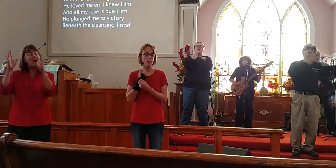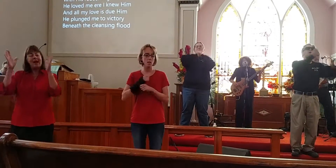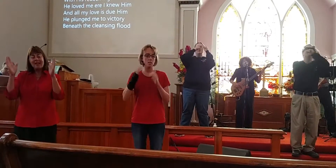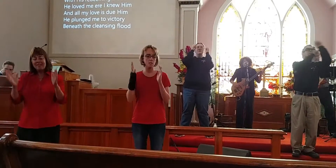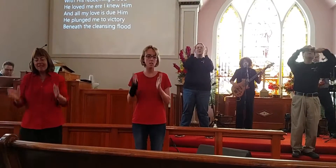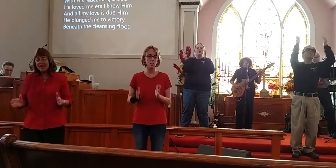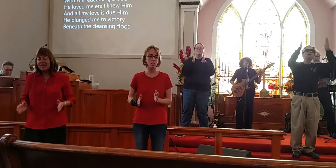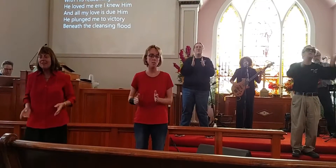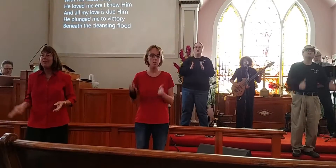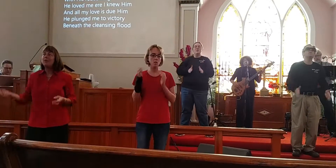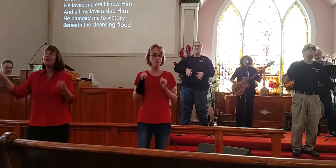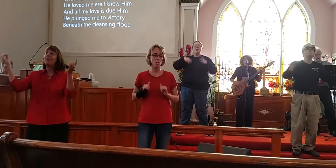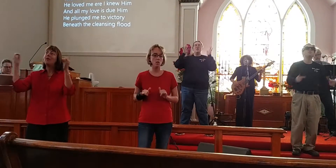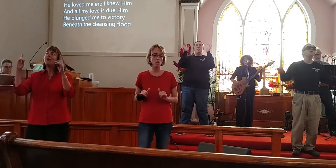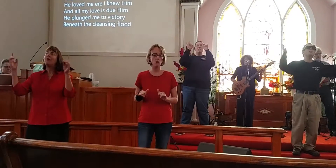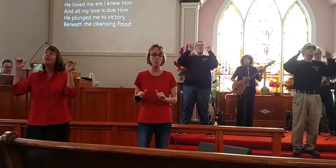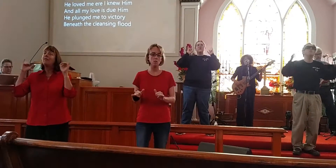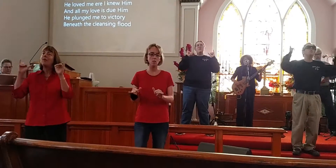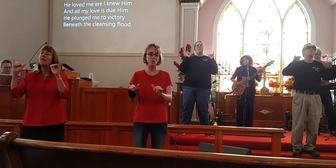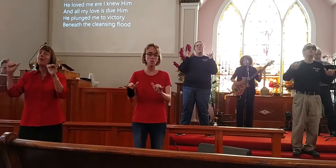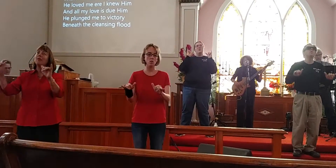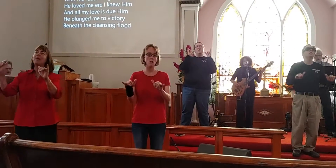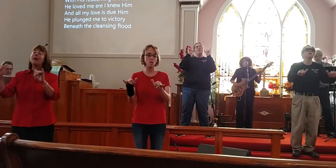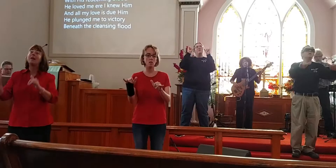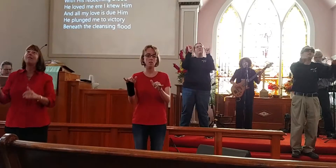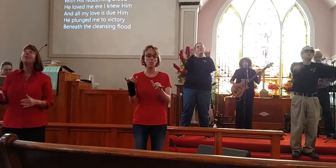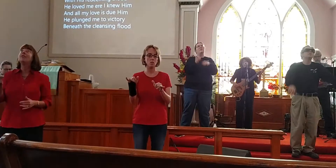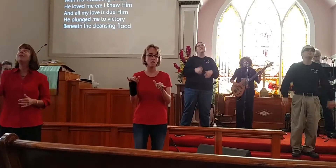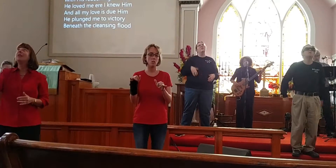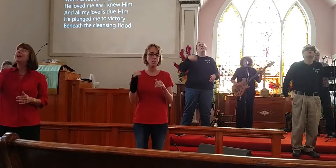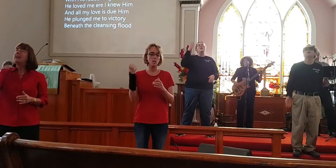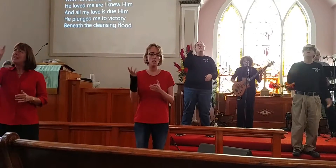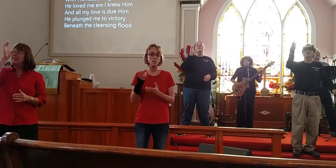My Savior forever